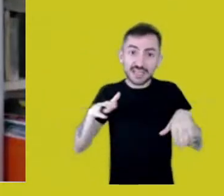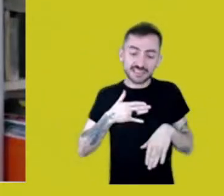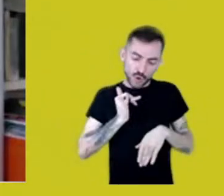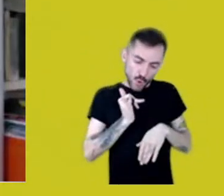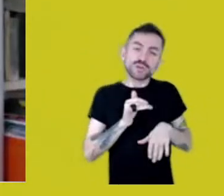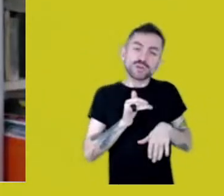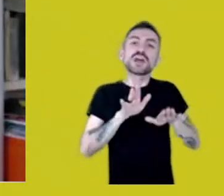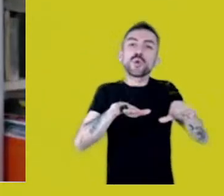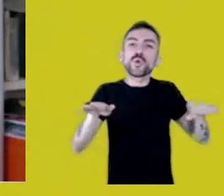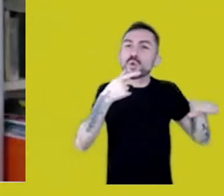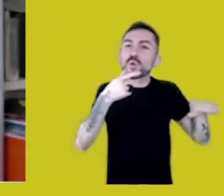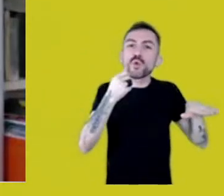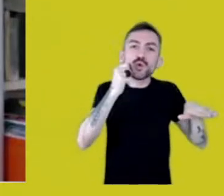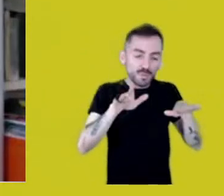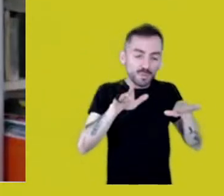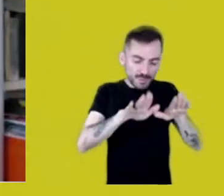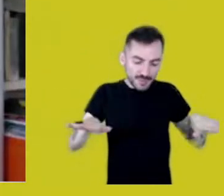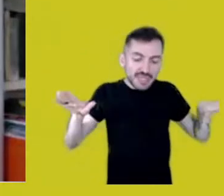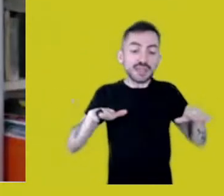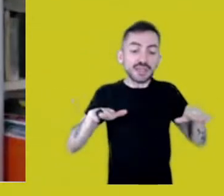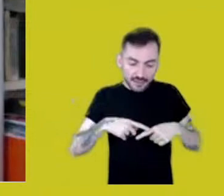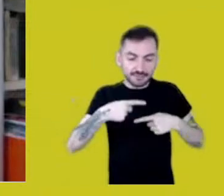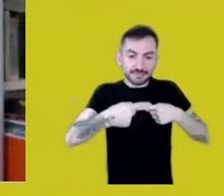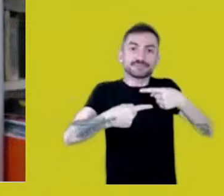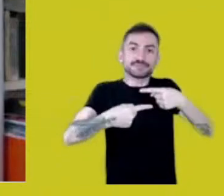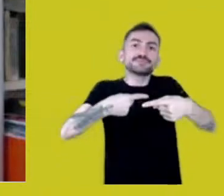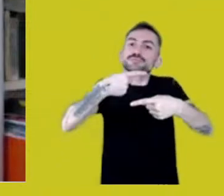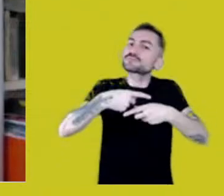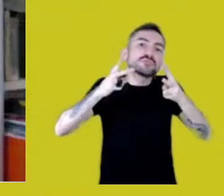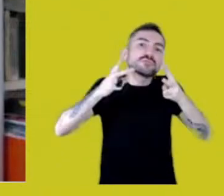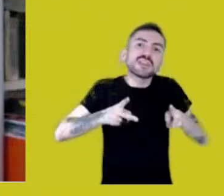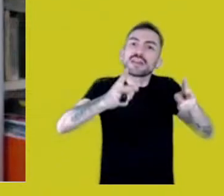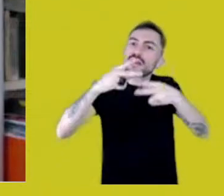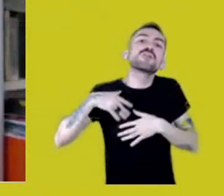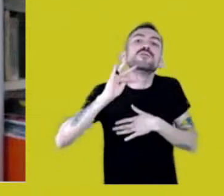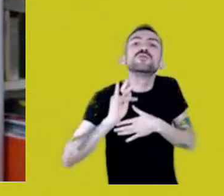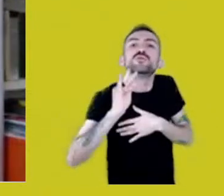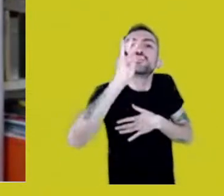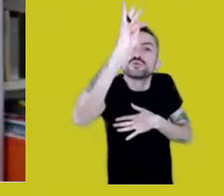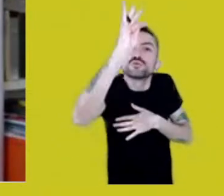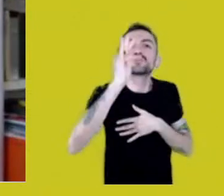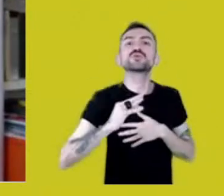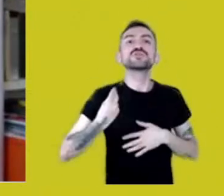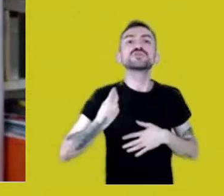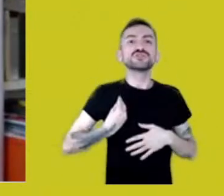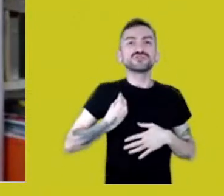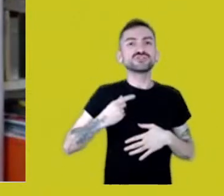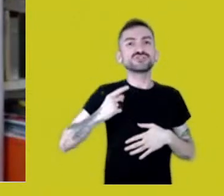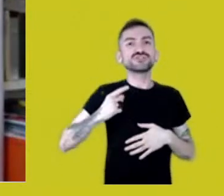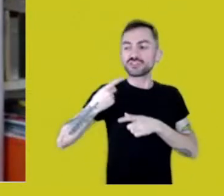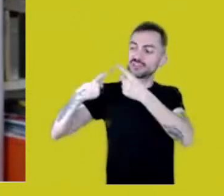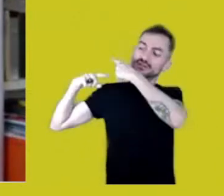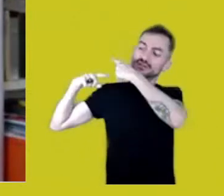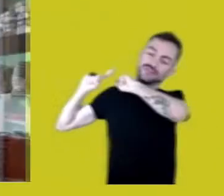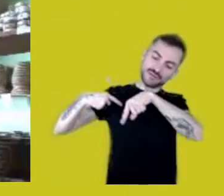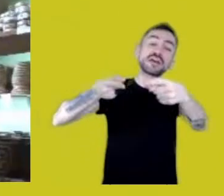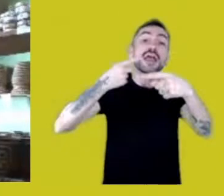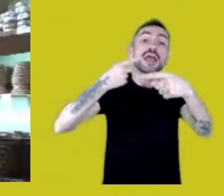because it’s there that existence in the future becomes possible. Without this memory of ancient narratives,